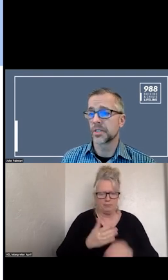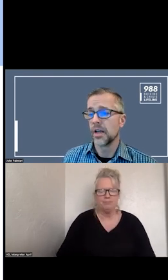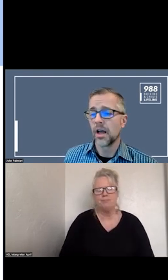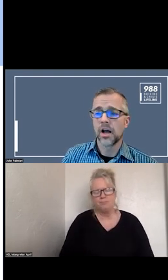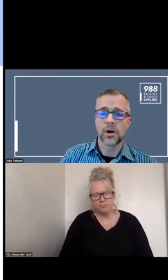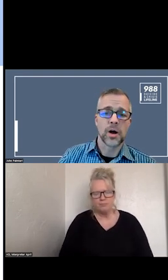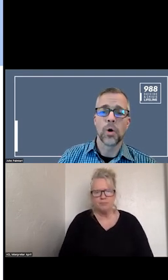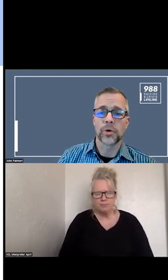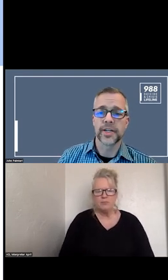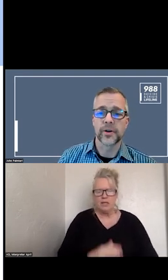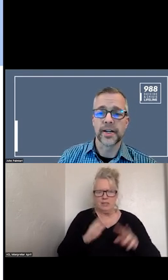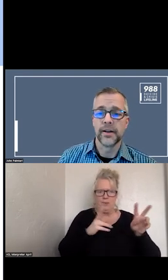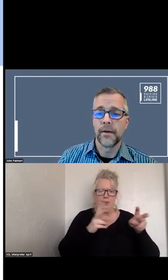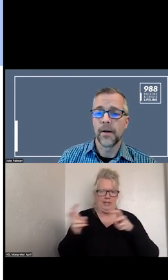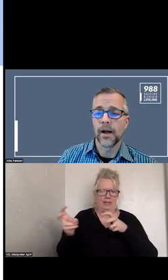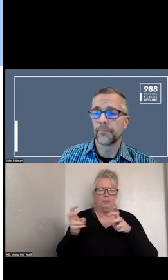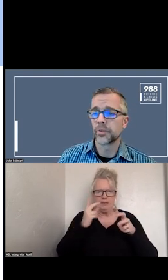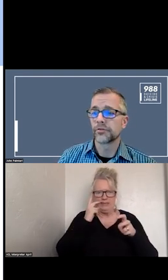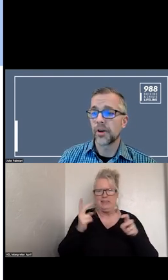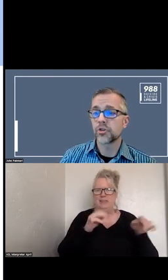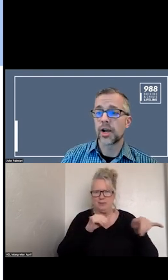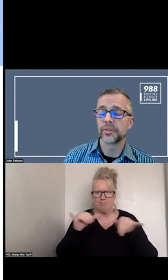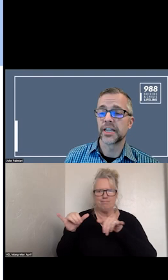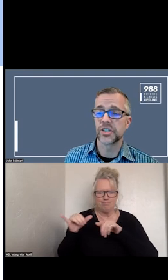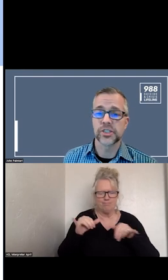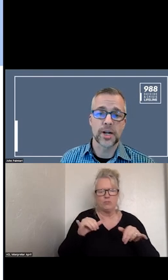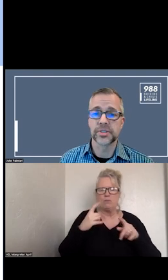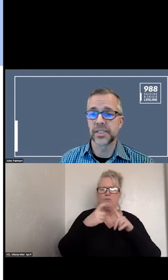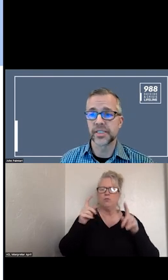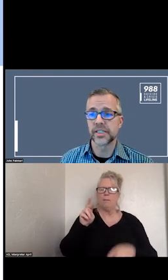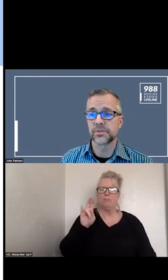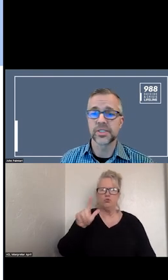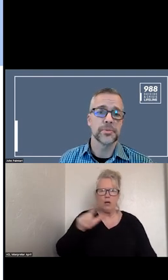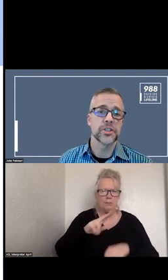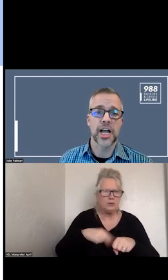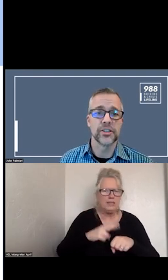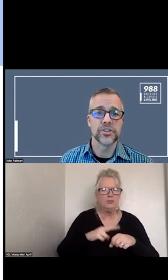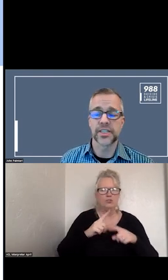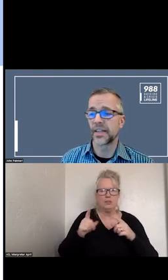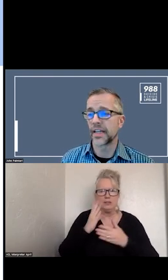AROUND WHAT WE ARE HEARING FROM TRIBAL NATIONS AND CITIZENS WITH THE CHALLENGES